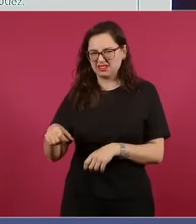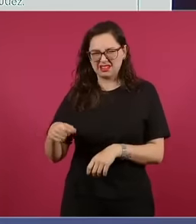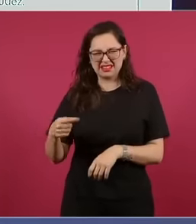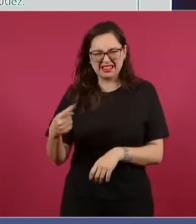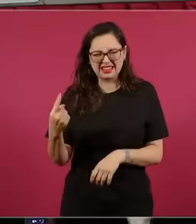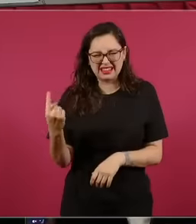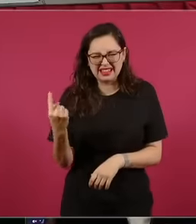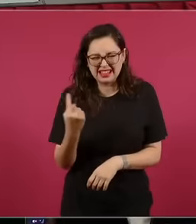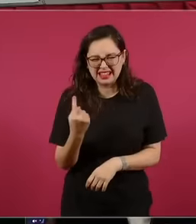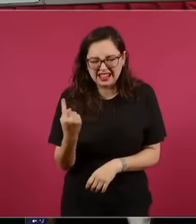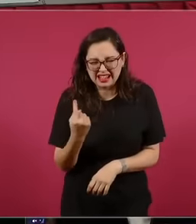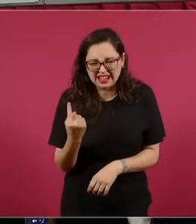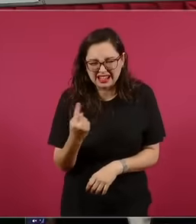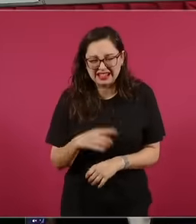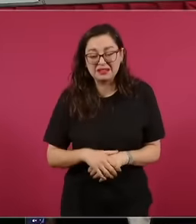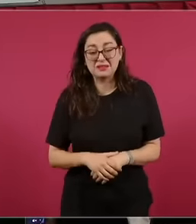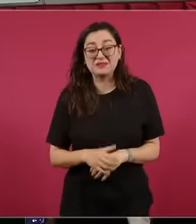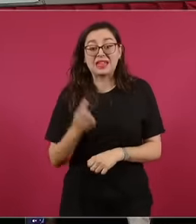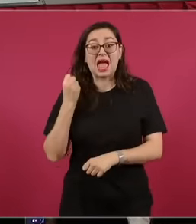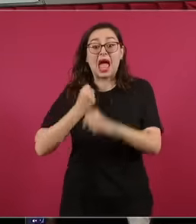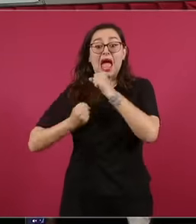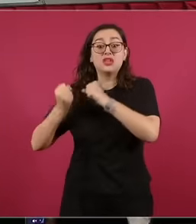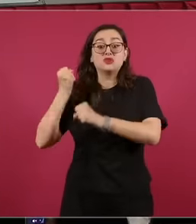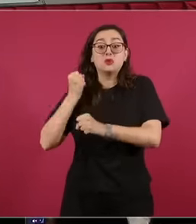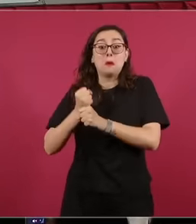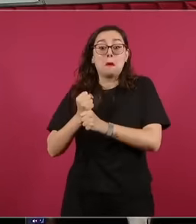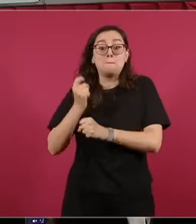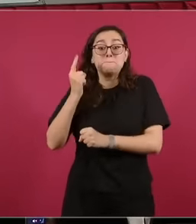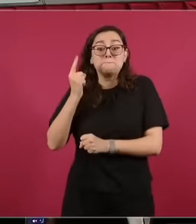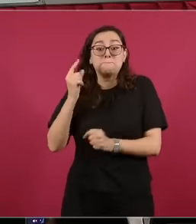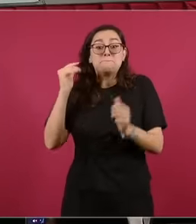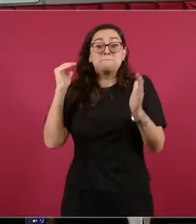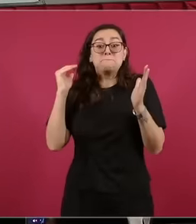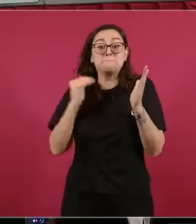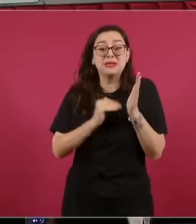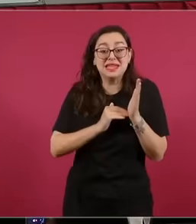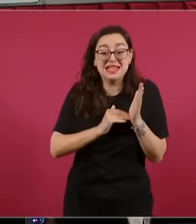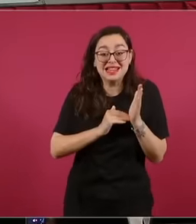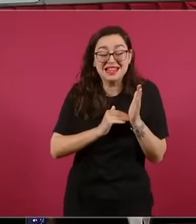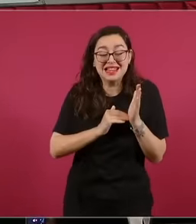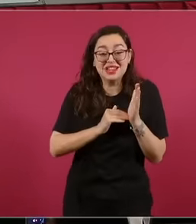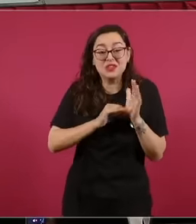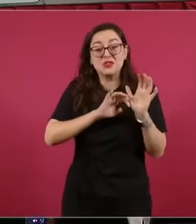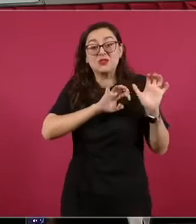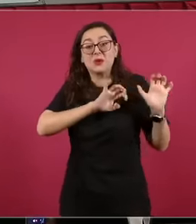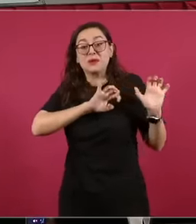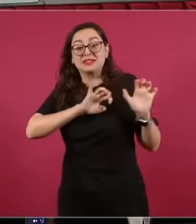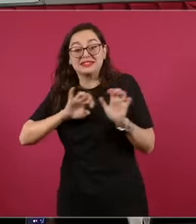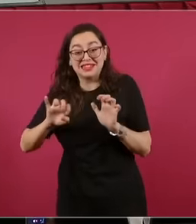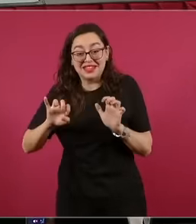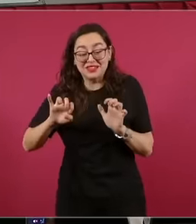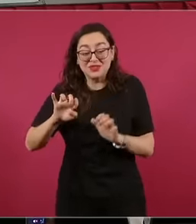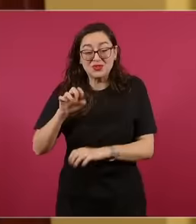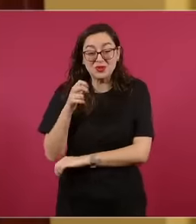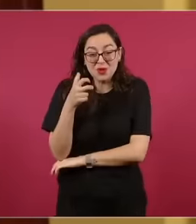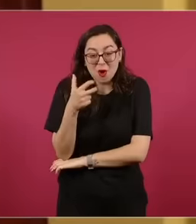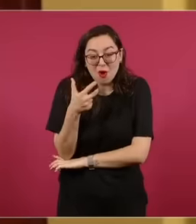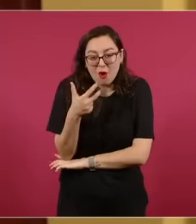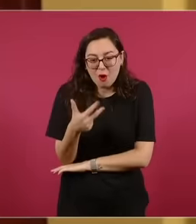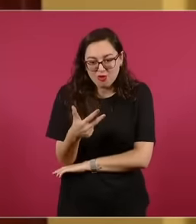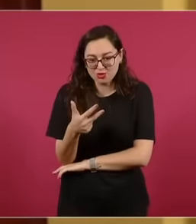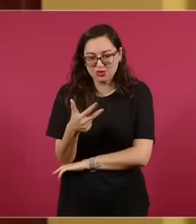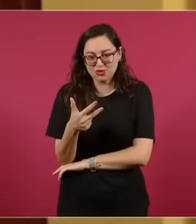1908 they are asking for compensation for an